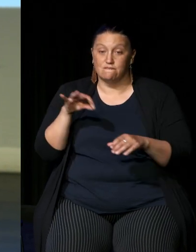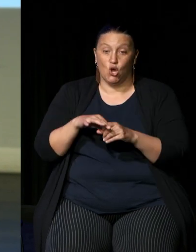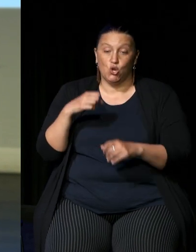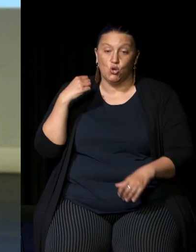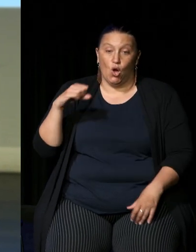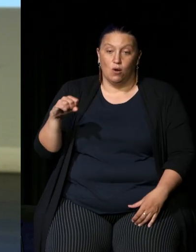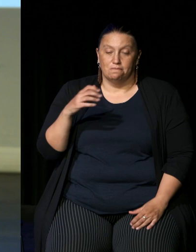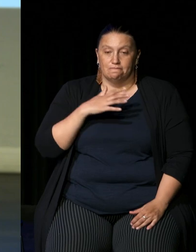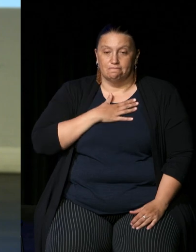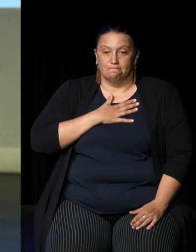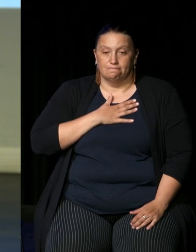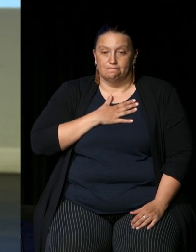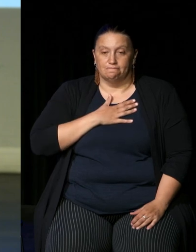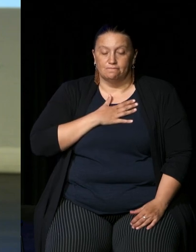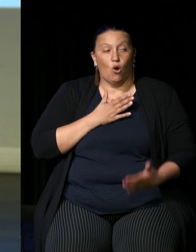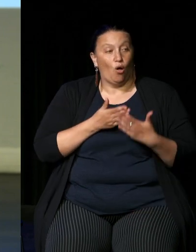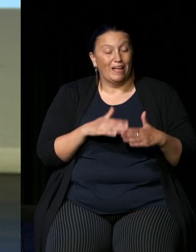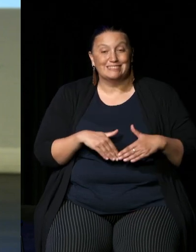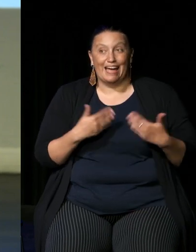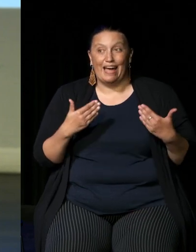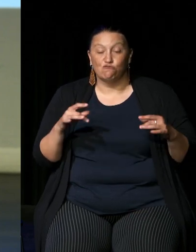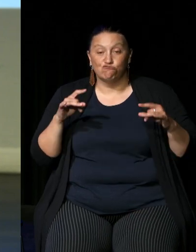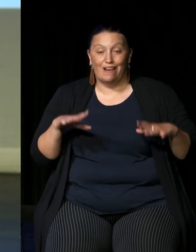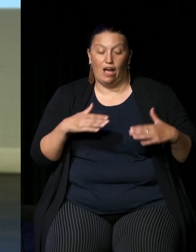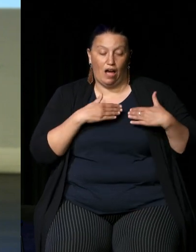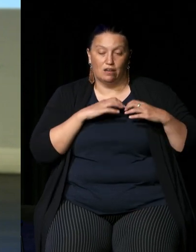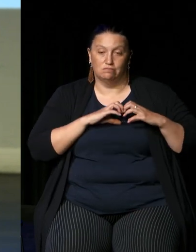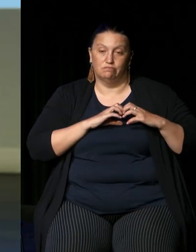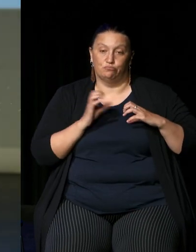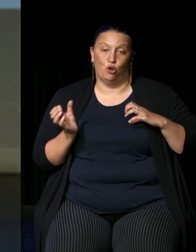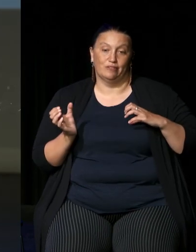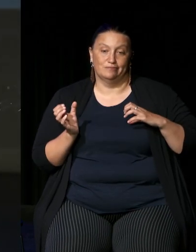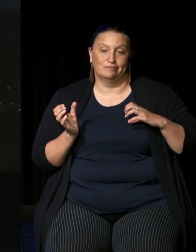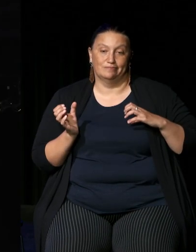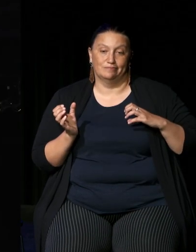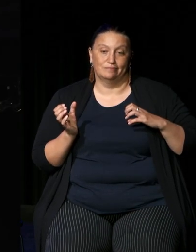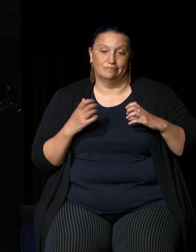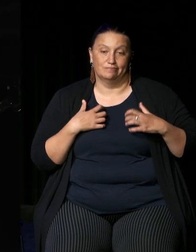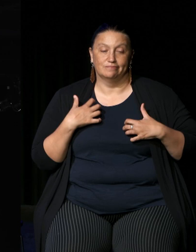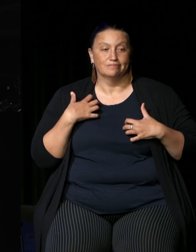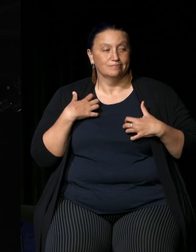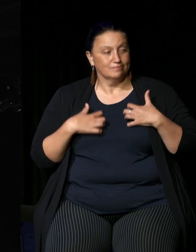um that on that day the hearts of the nation will be broken so I look forward to Australia